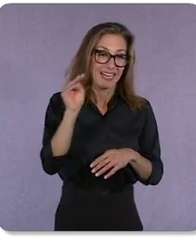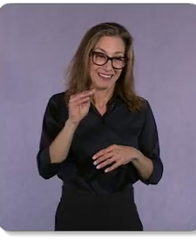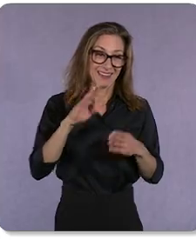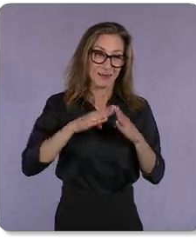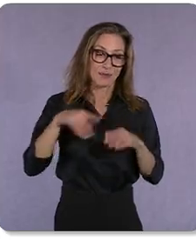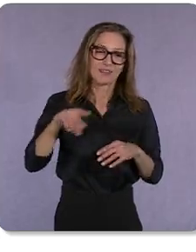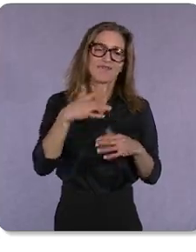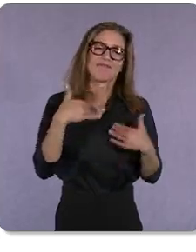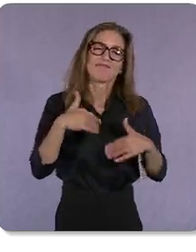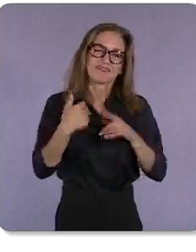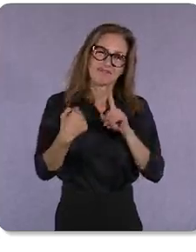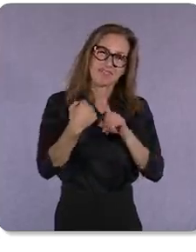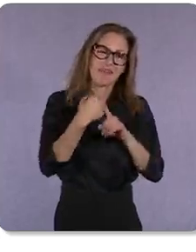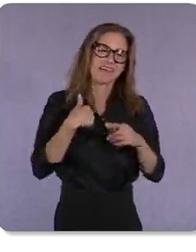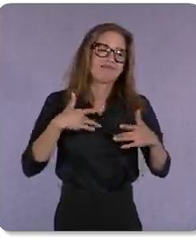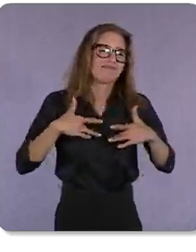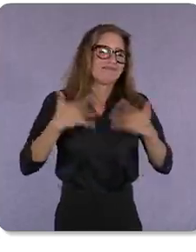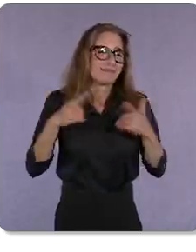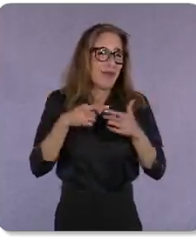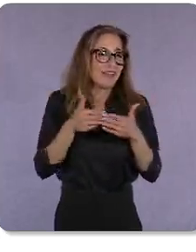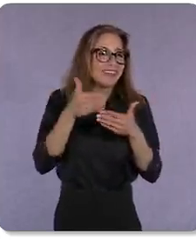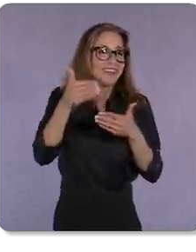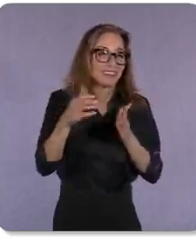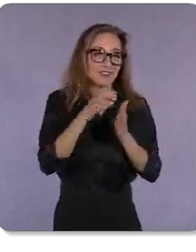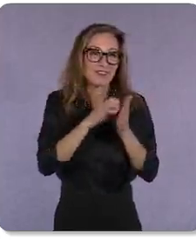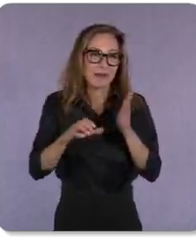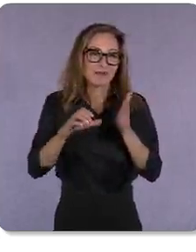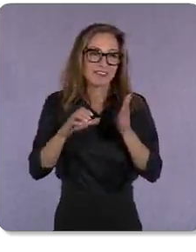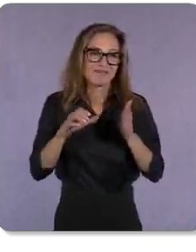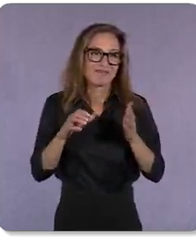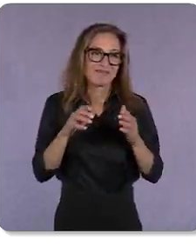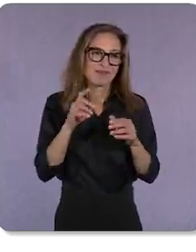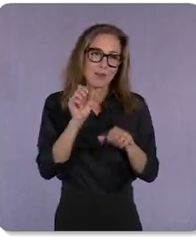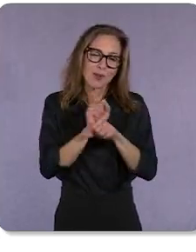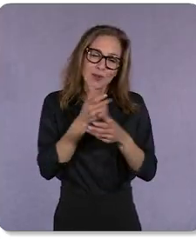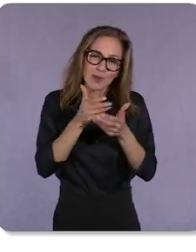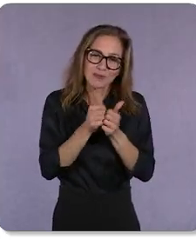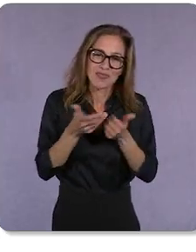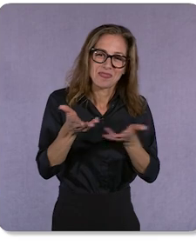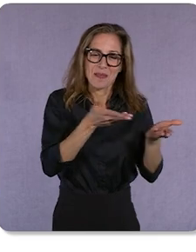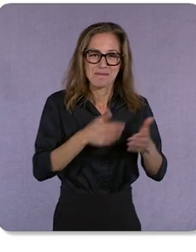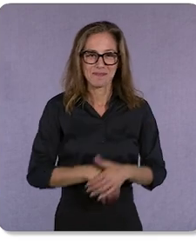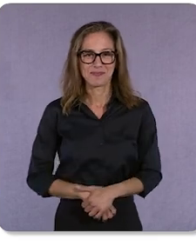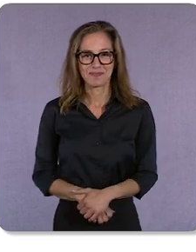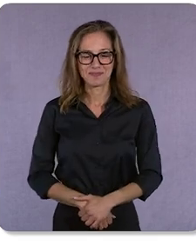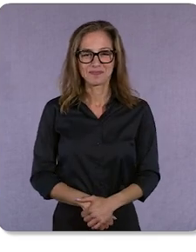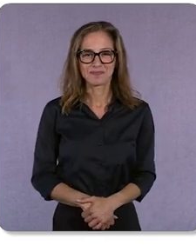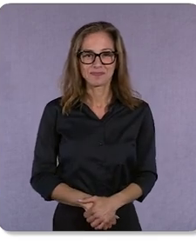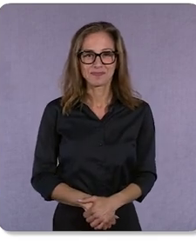to be walking alongside them.